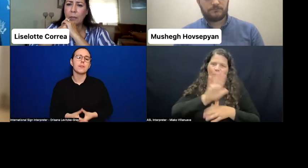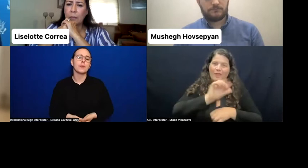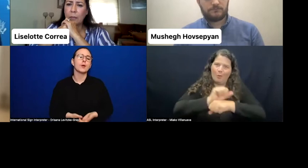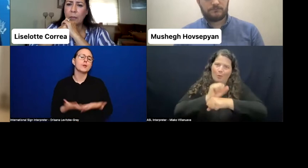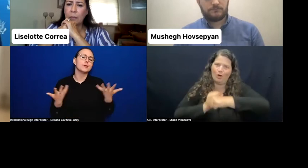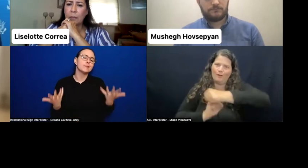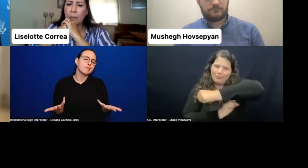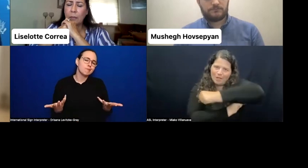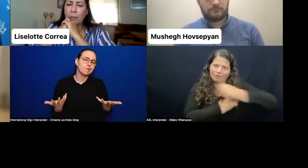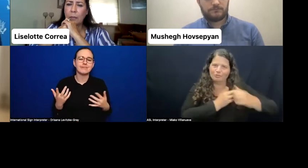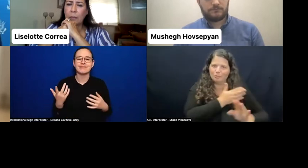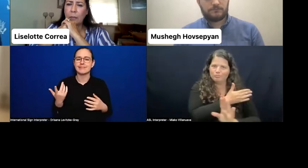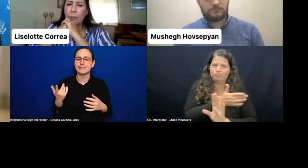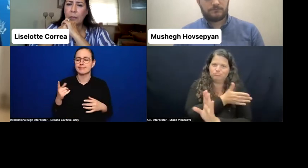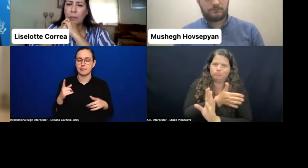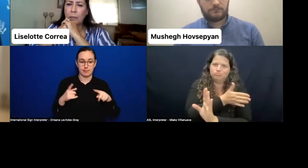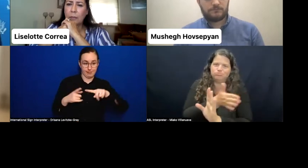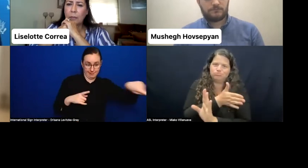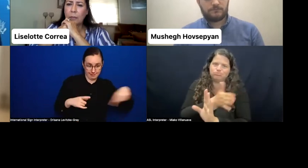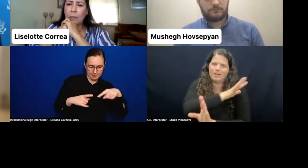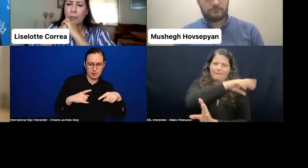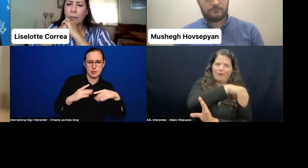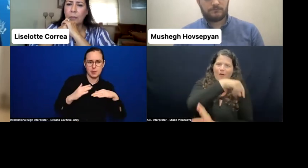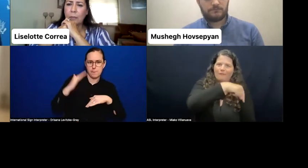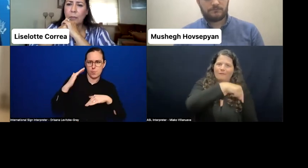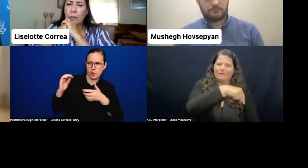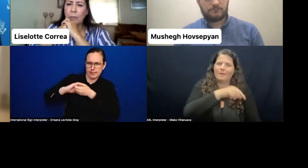so they realize the potential of the persons